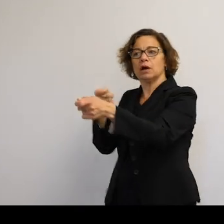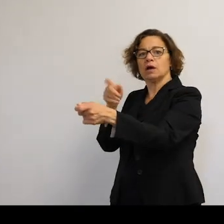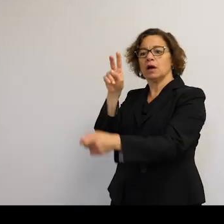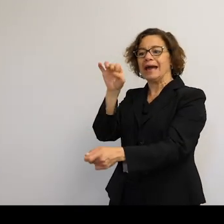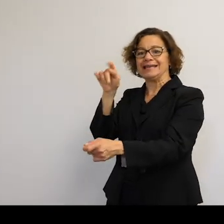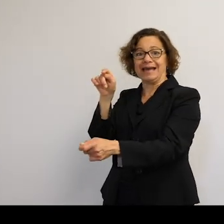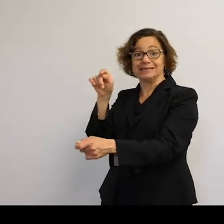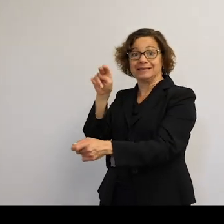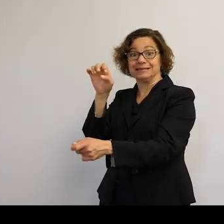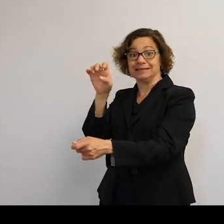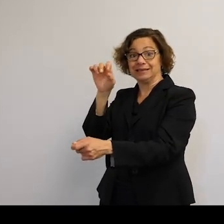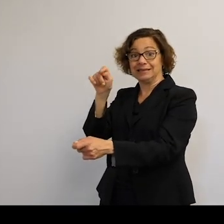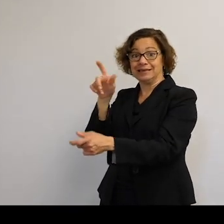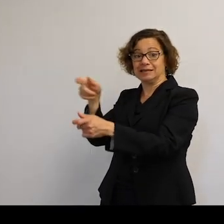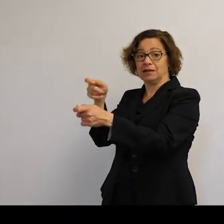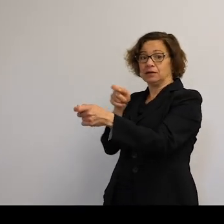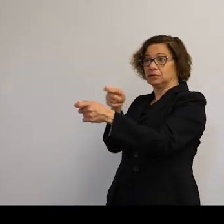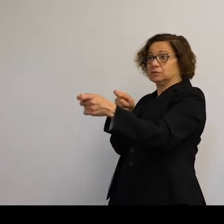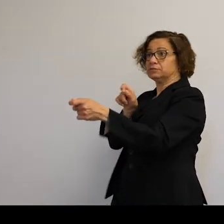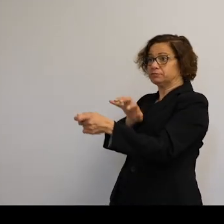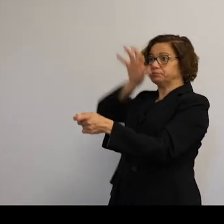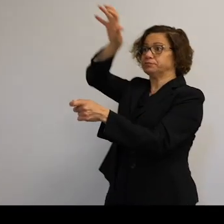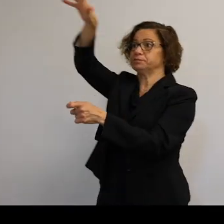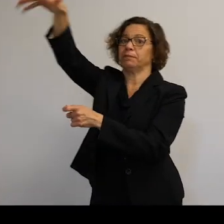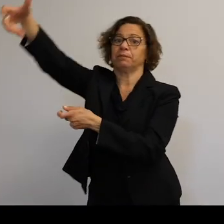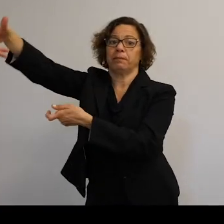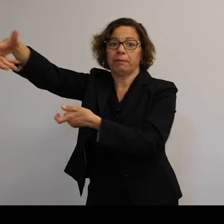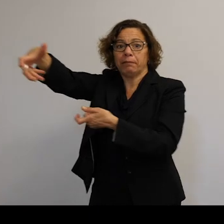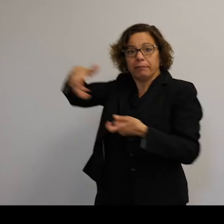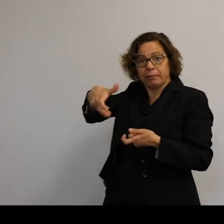is what works for catching these sort of objects.